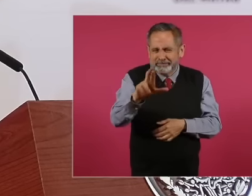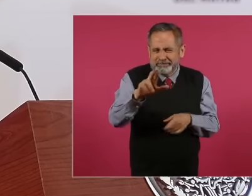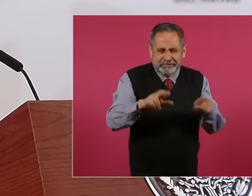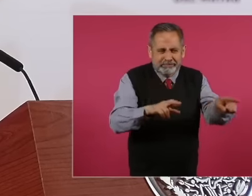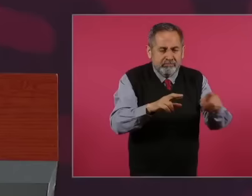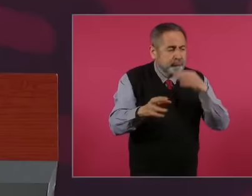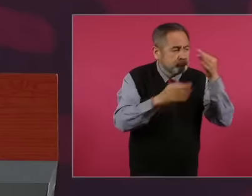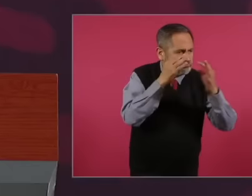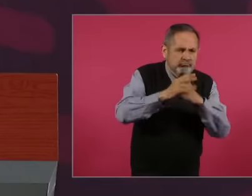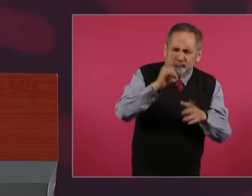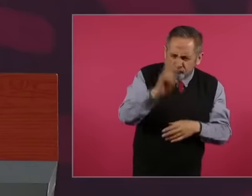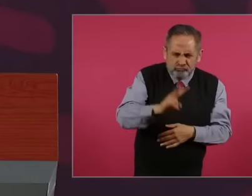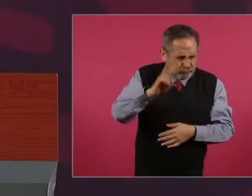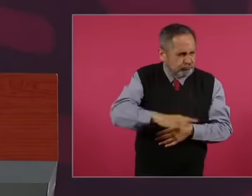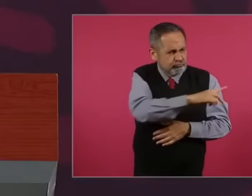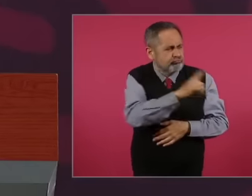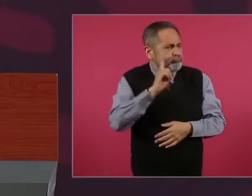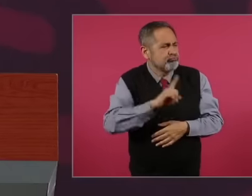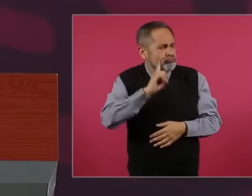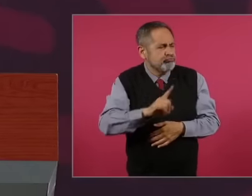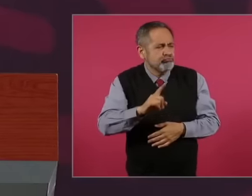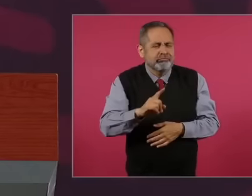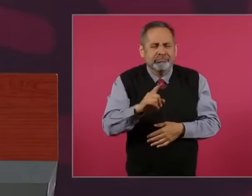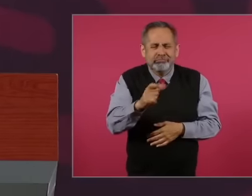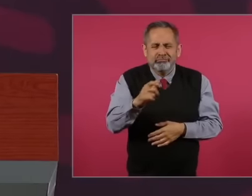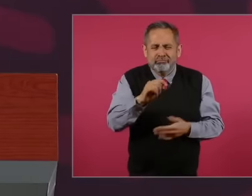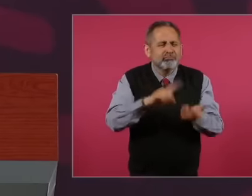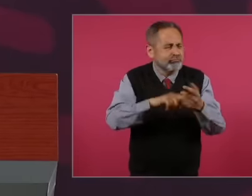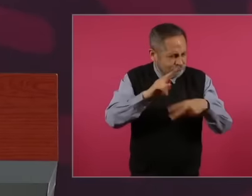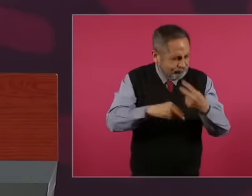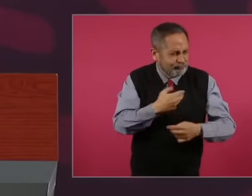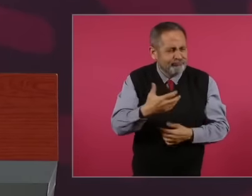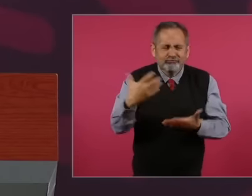that the